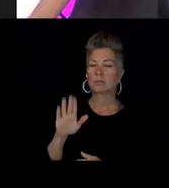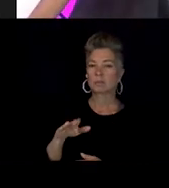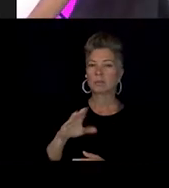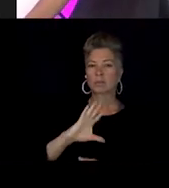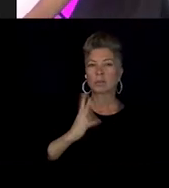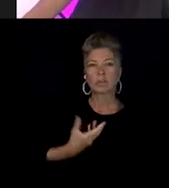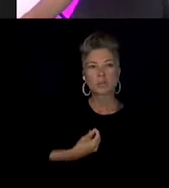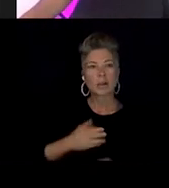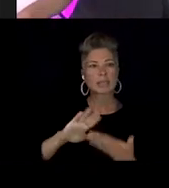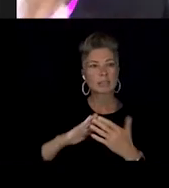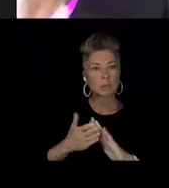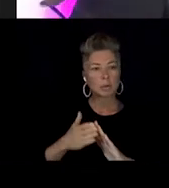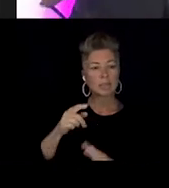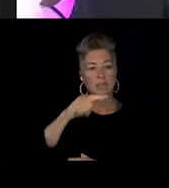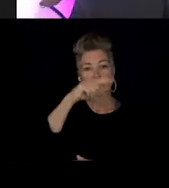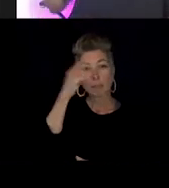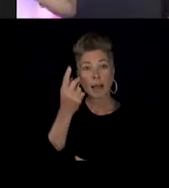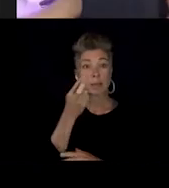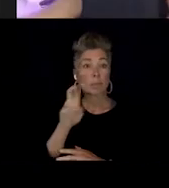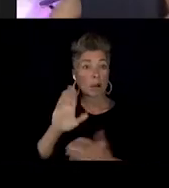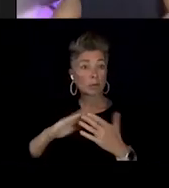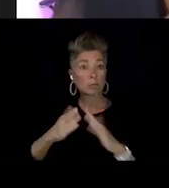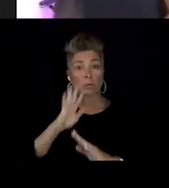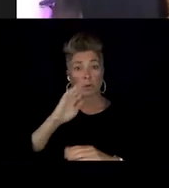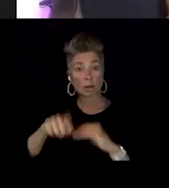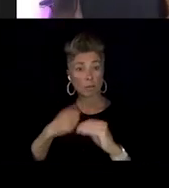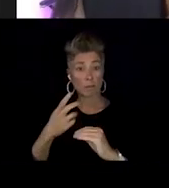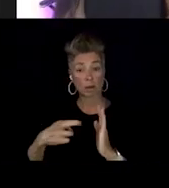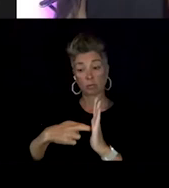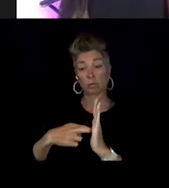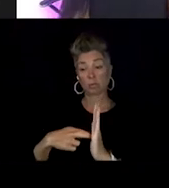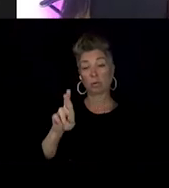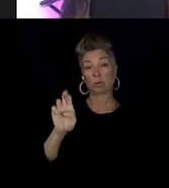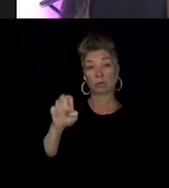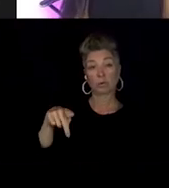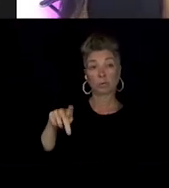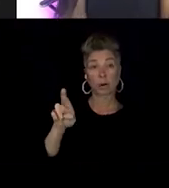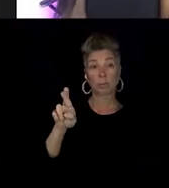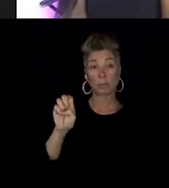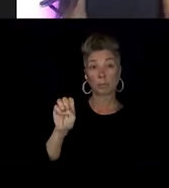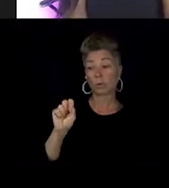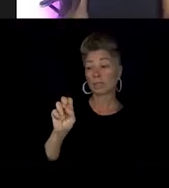we talk about representation. And I'm curious, uh, Naomi where